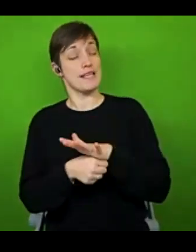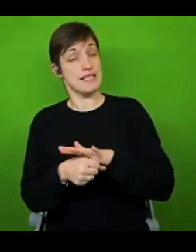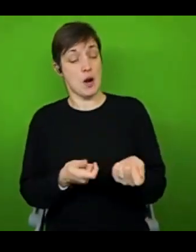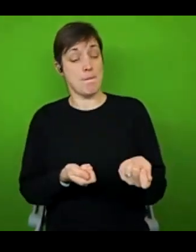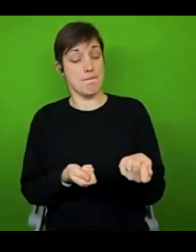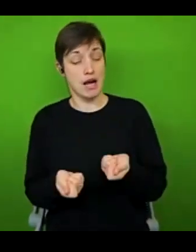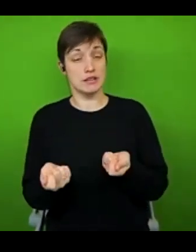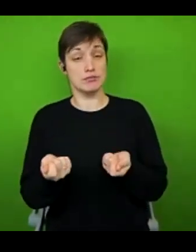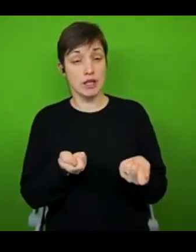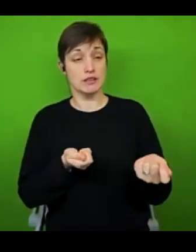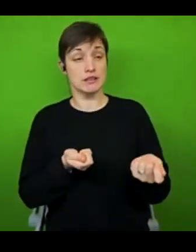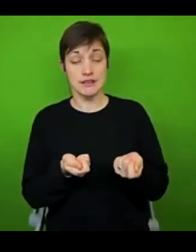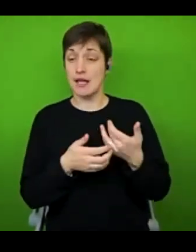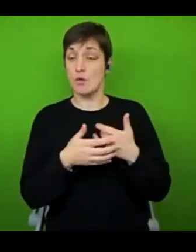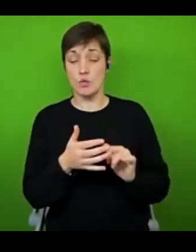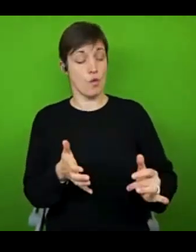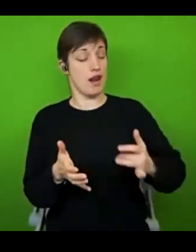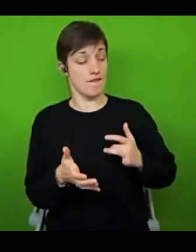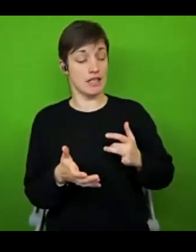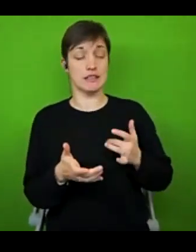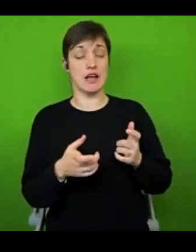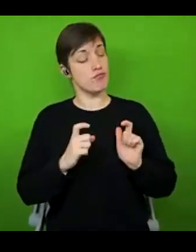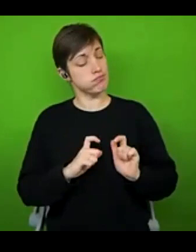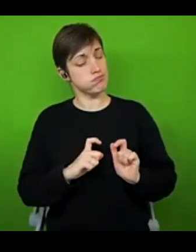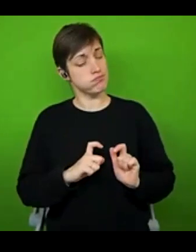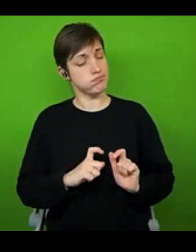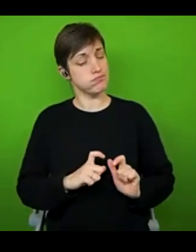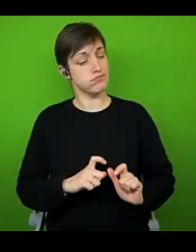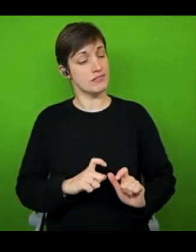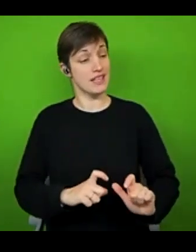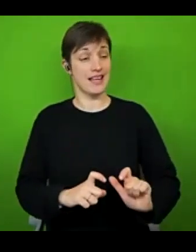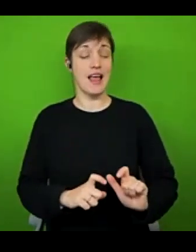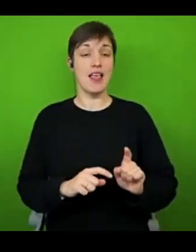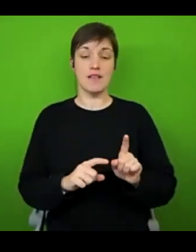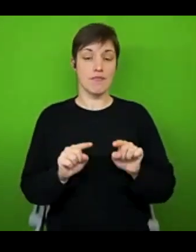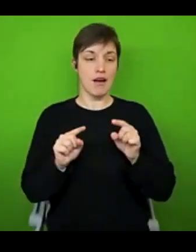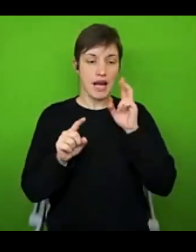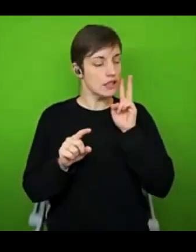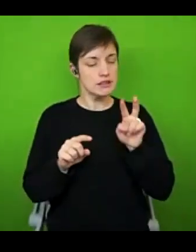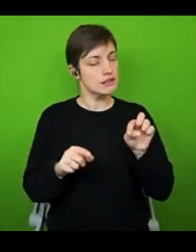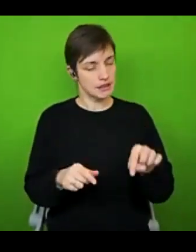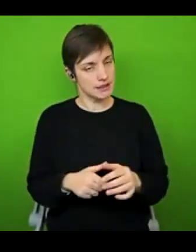into living and existing alongside your condition, often that's less visible as well. So even though other